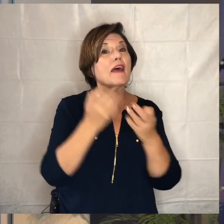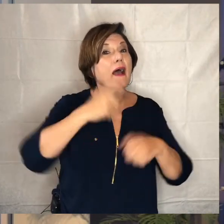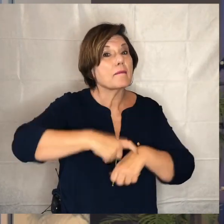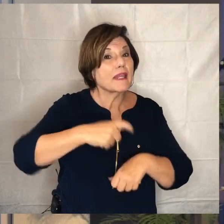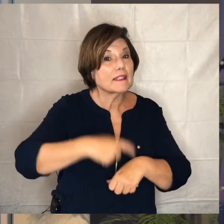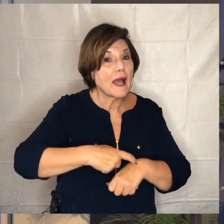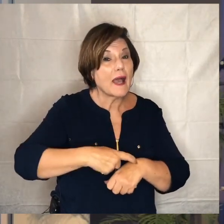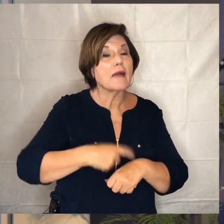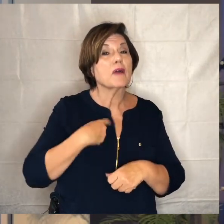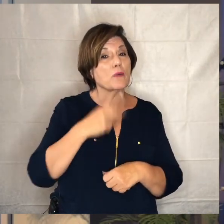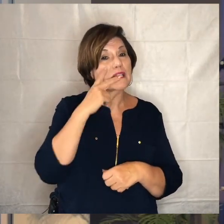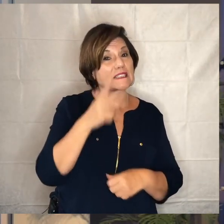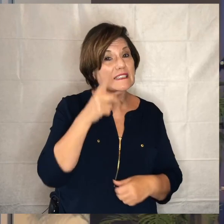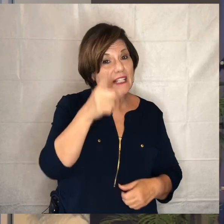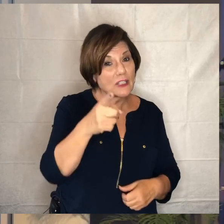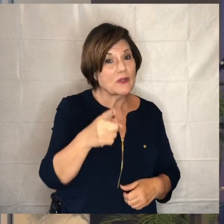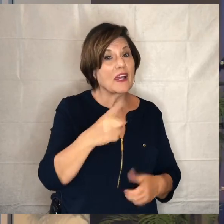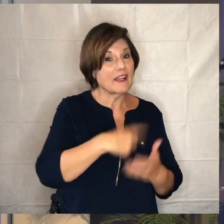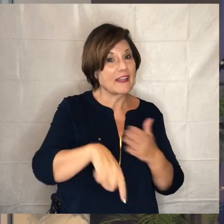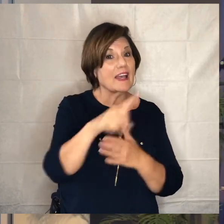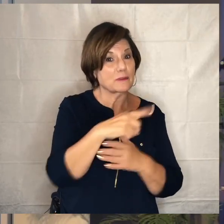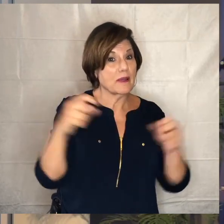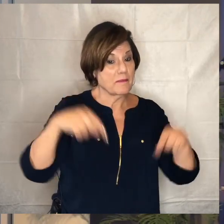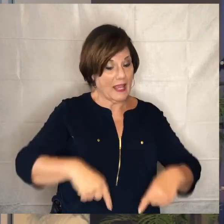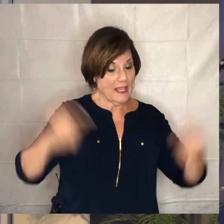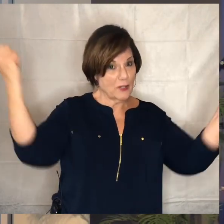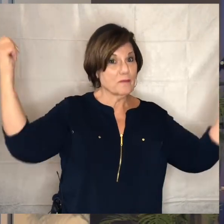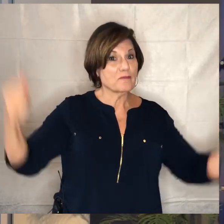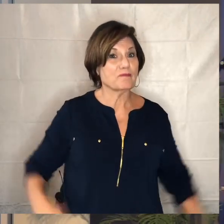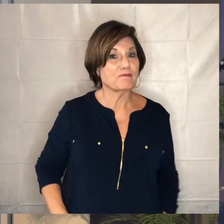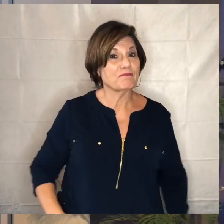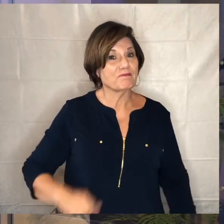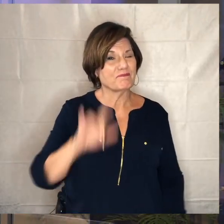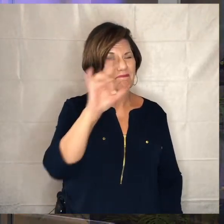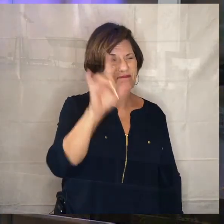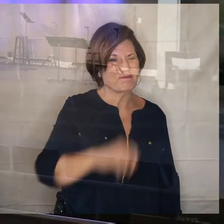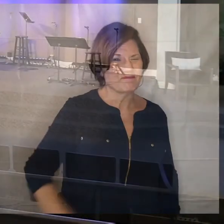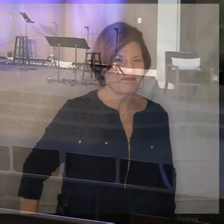and we'll see you next week right back here